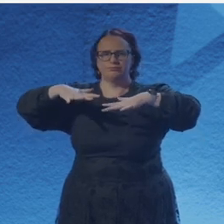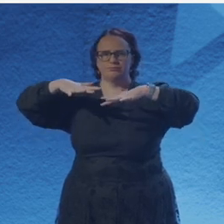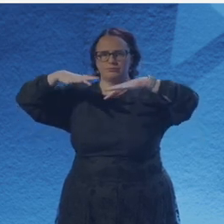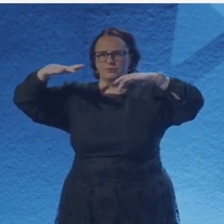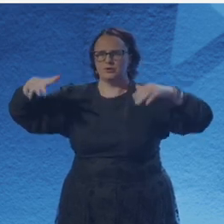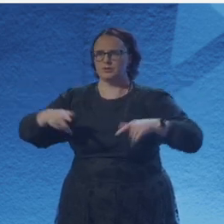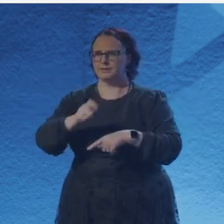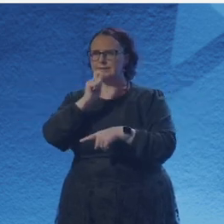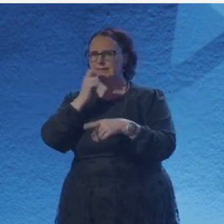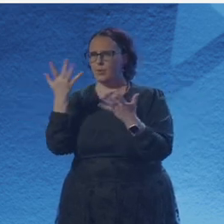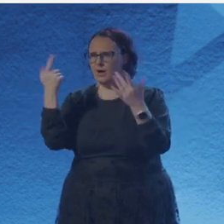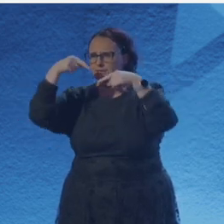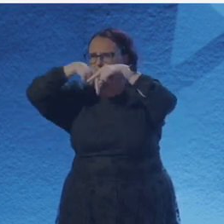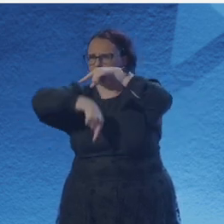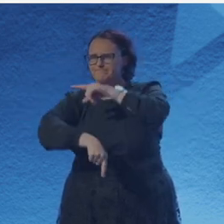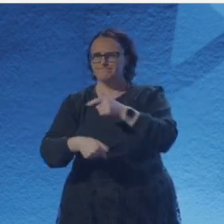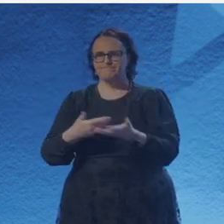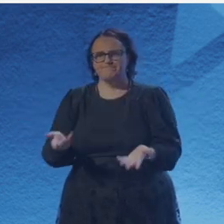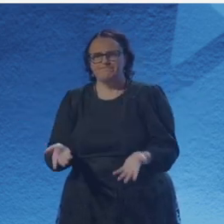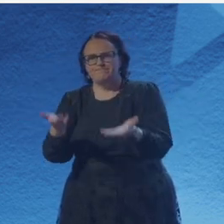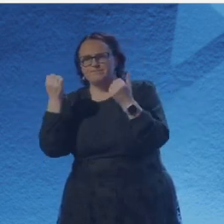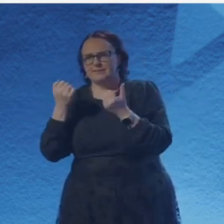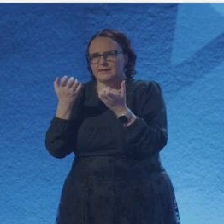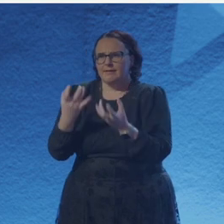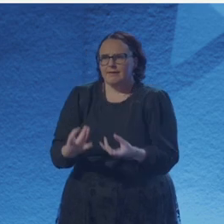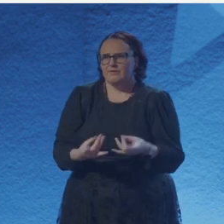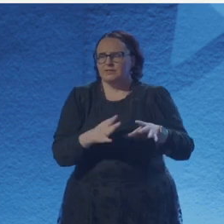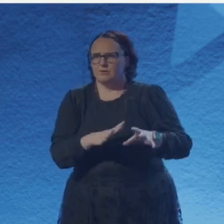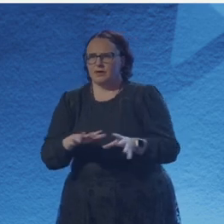sea spray and grey clouds, fizz and glimmer.